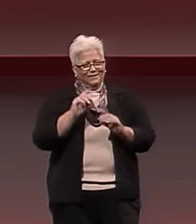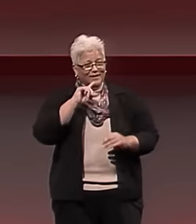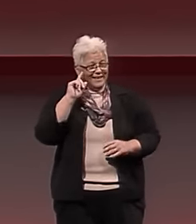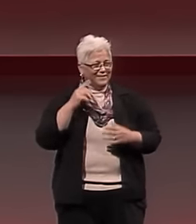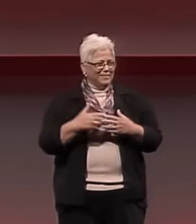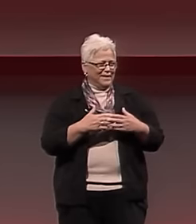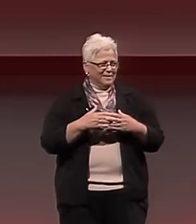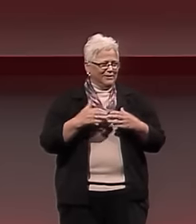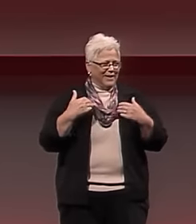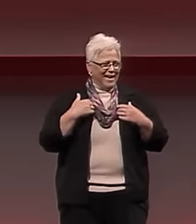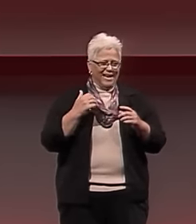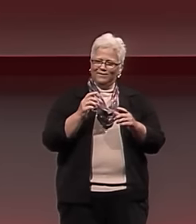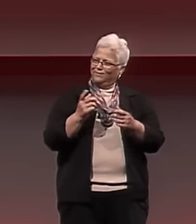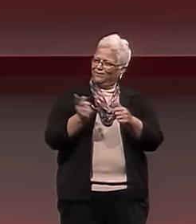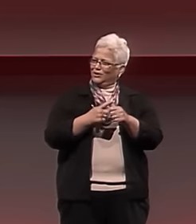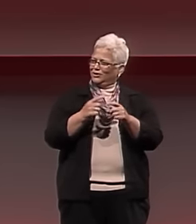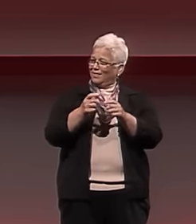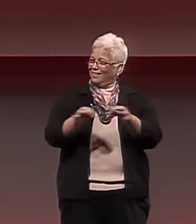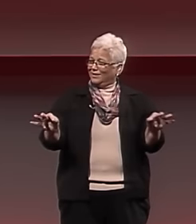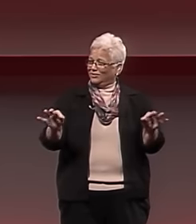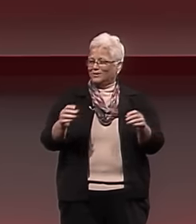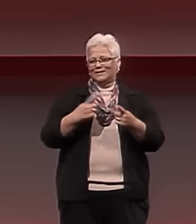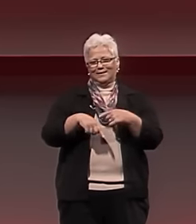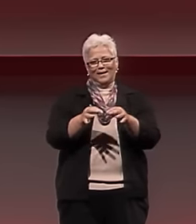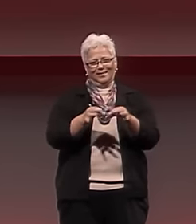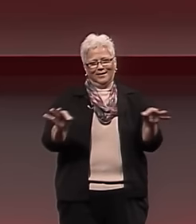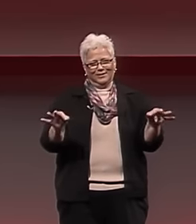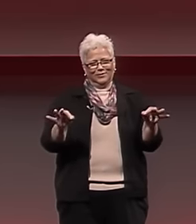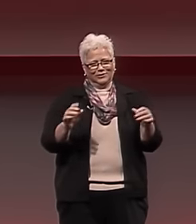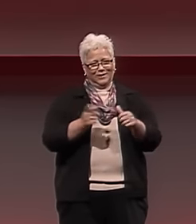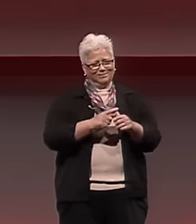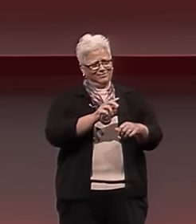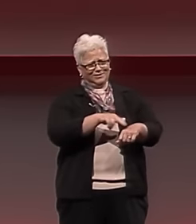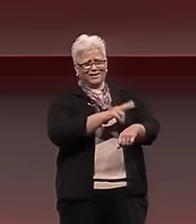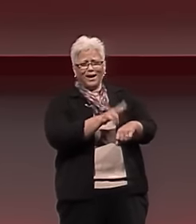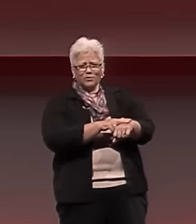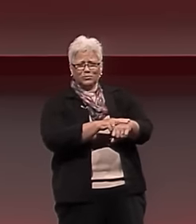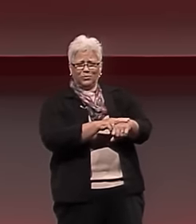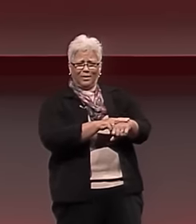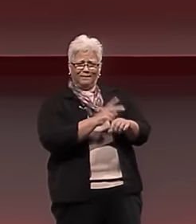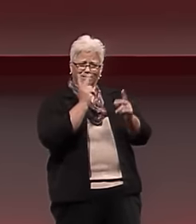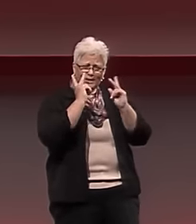It's so critical that Deaf babies have a first language, American Sign Language.